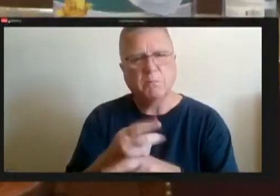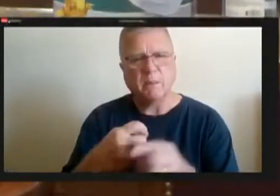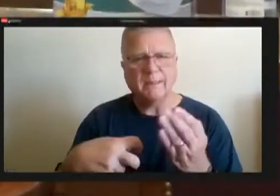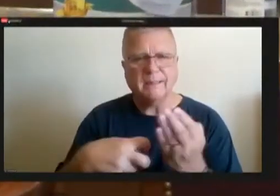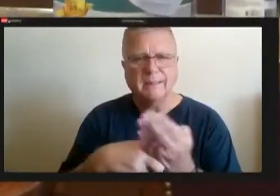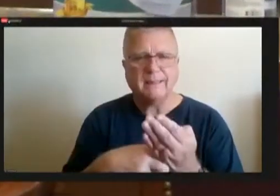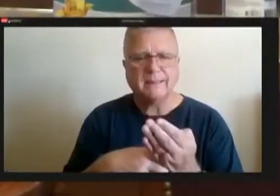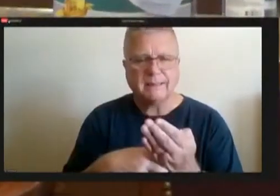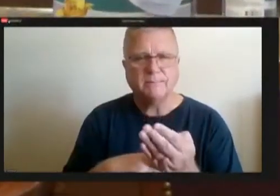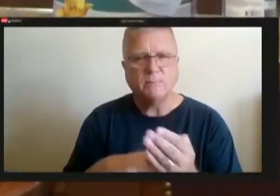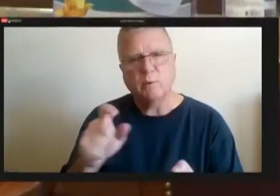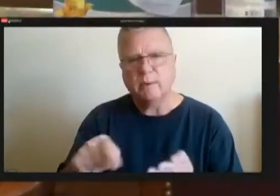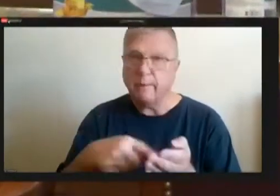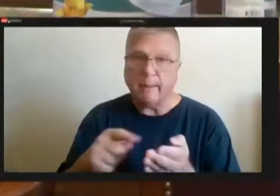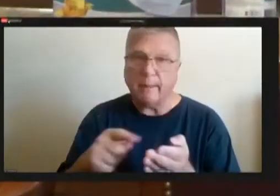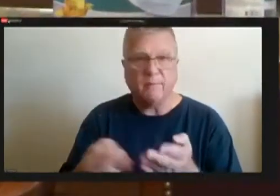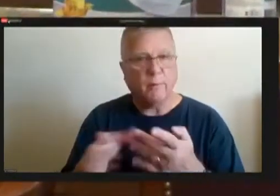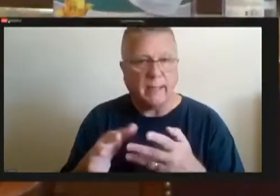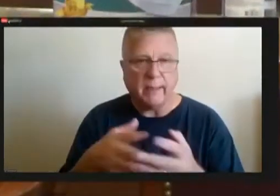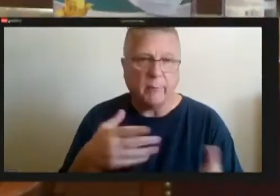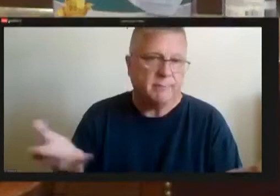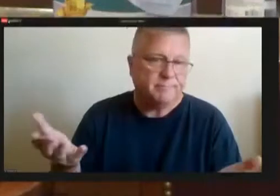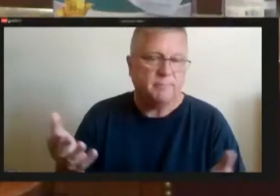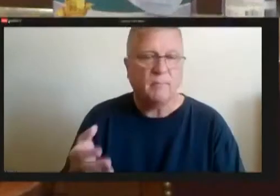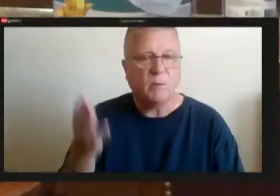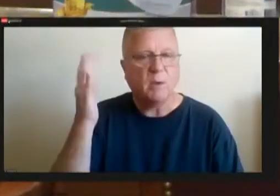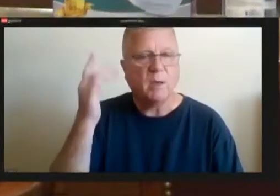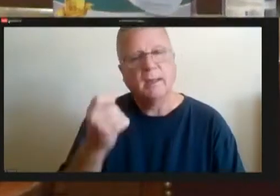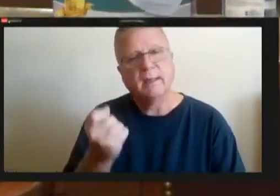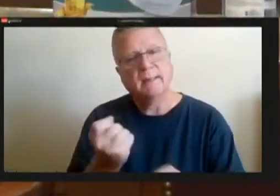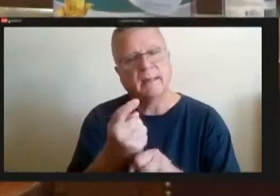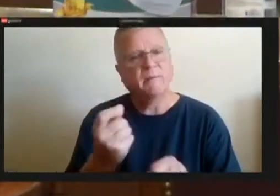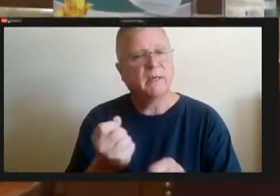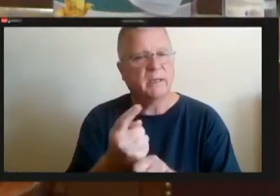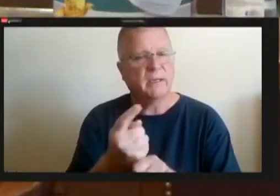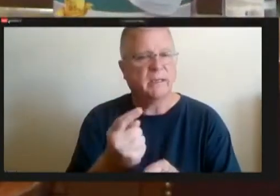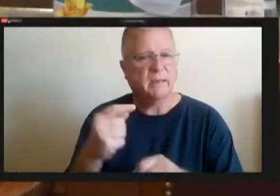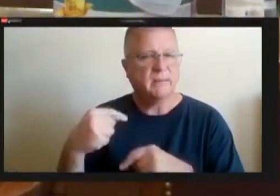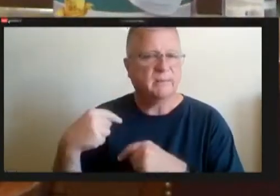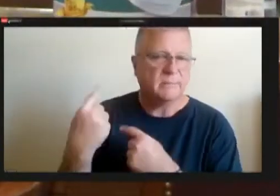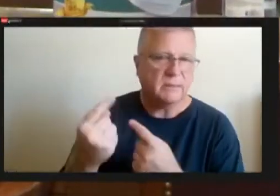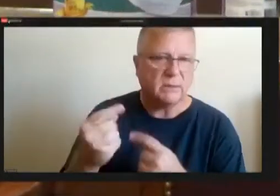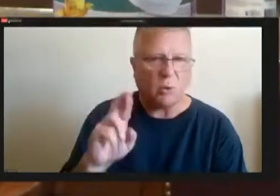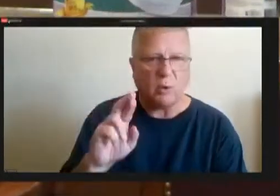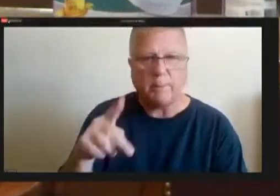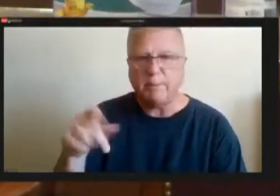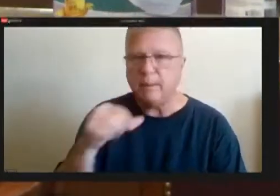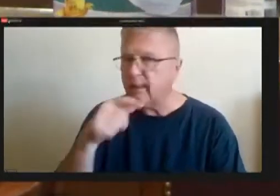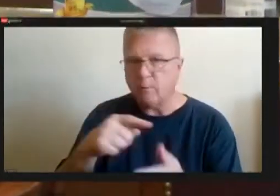We had to pay for it anyway because every year since RP doesn't pay for itself. We negotiate.